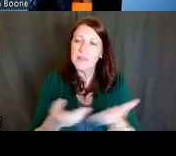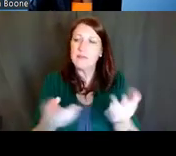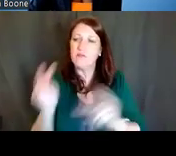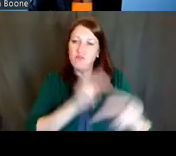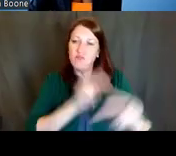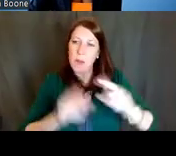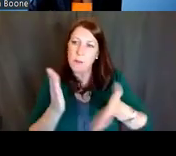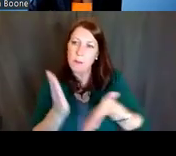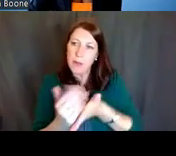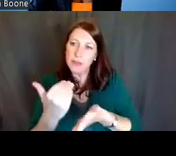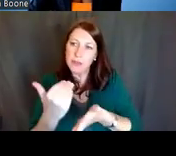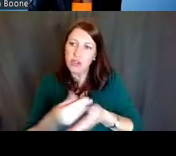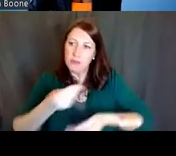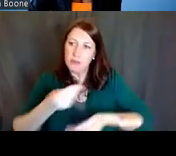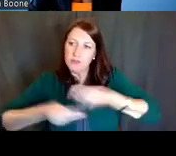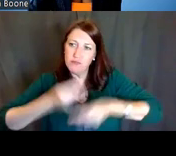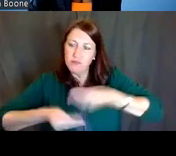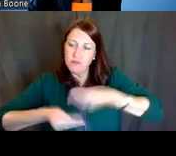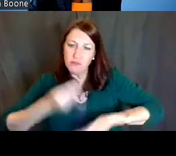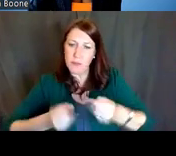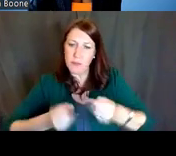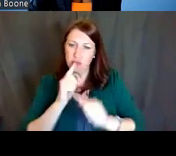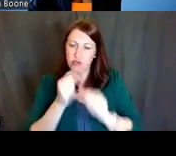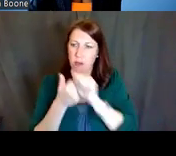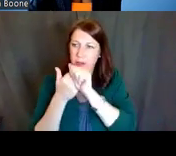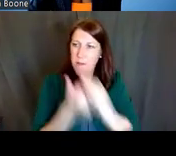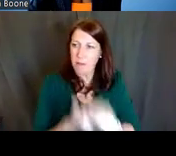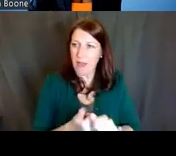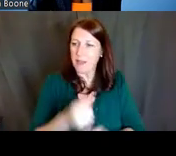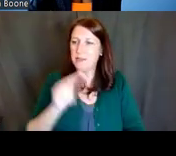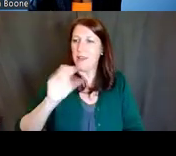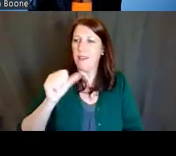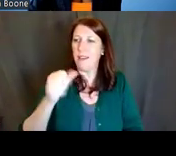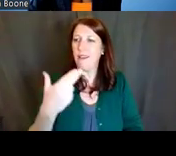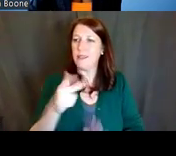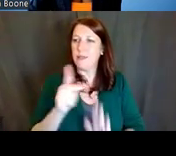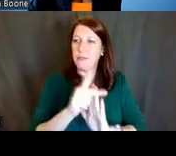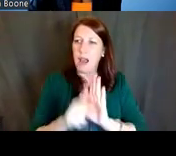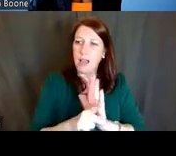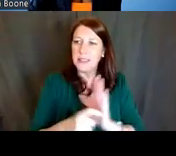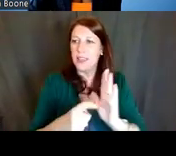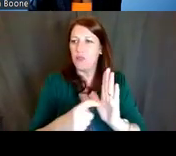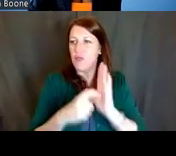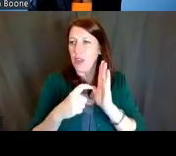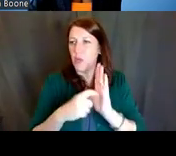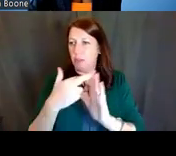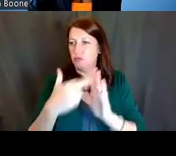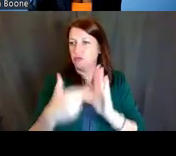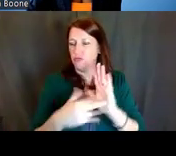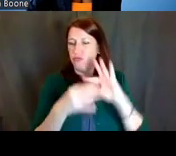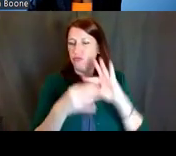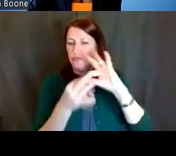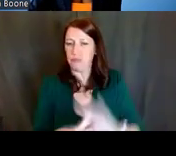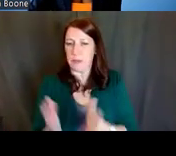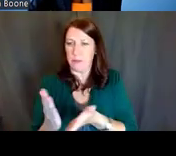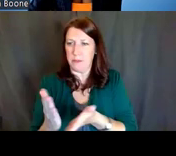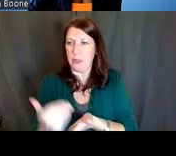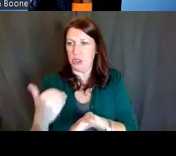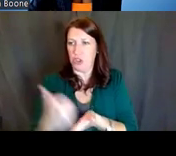and they ensure grantee compliance with NIH policies and regulations as it pertains to budgets within applications or grants, rather.